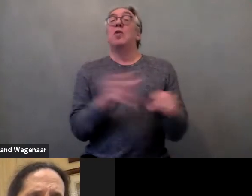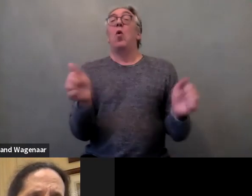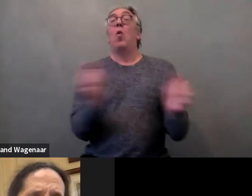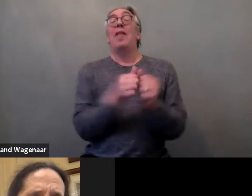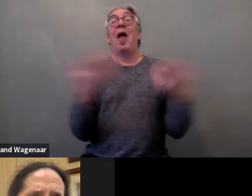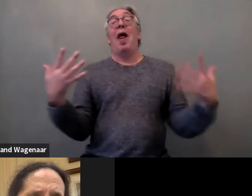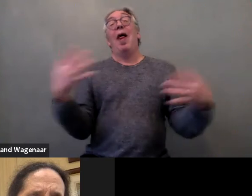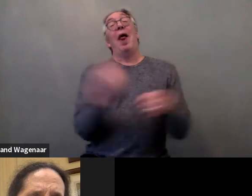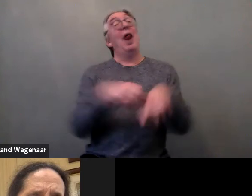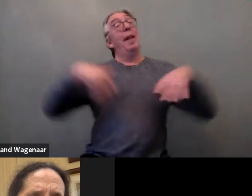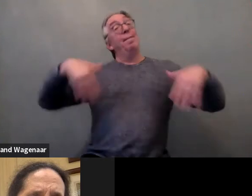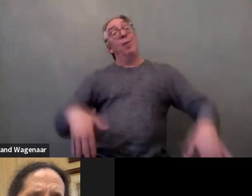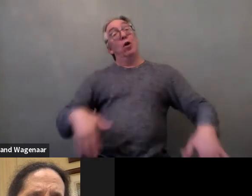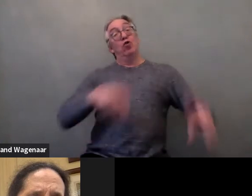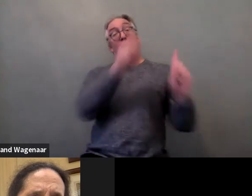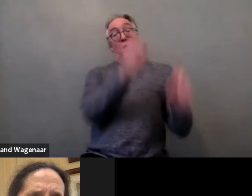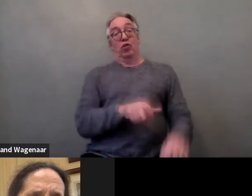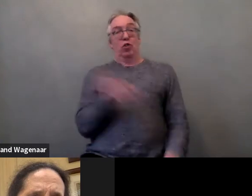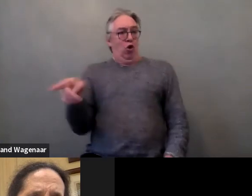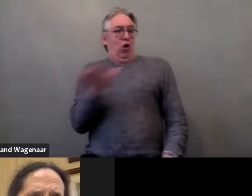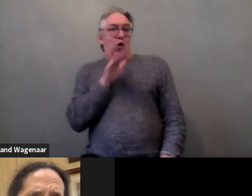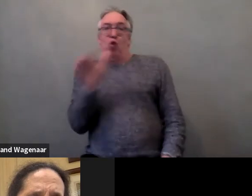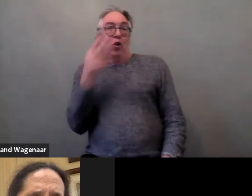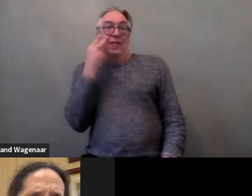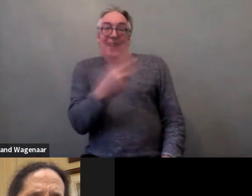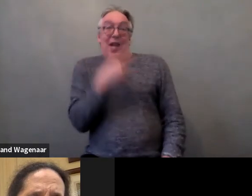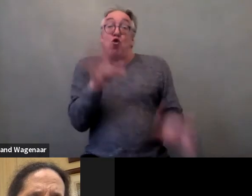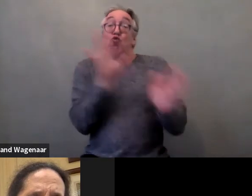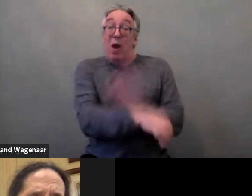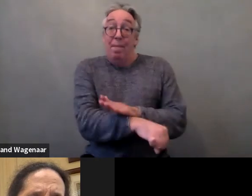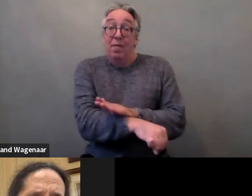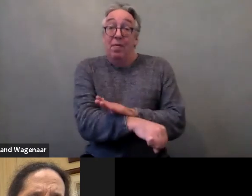and it isn't seen as rape. So this is serious.